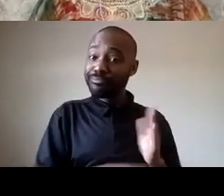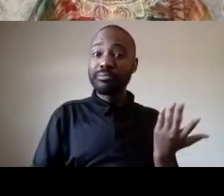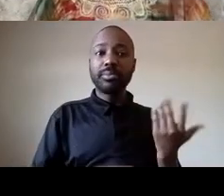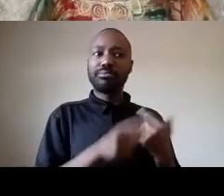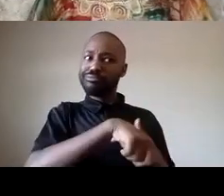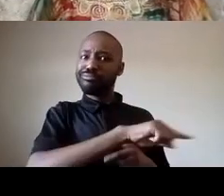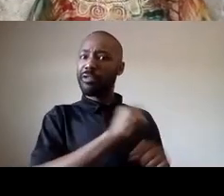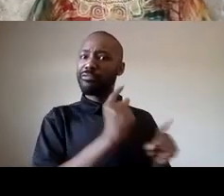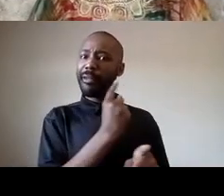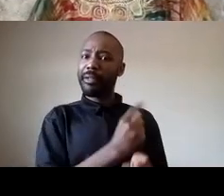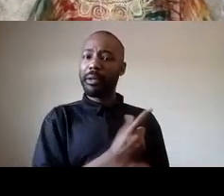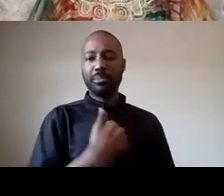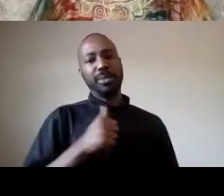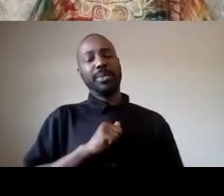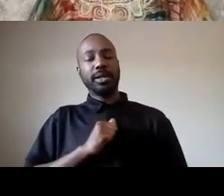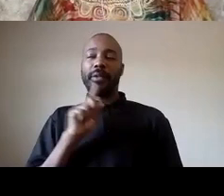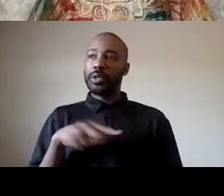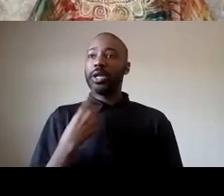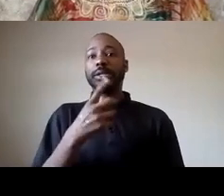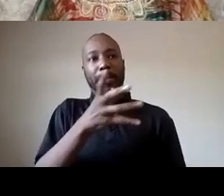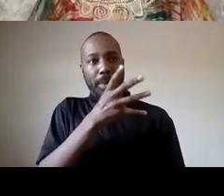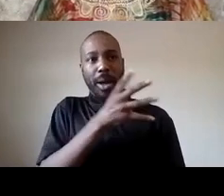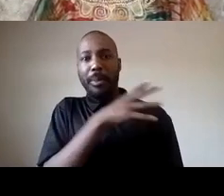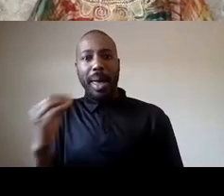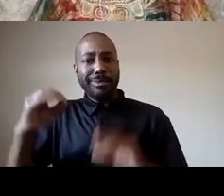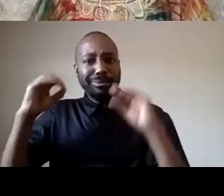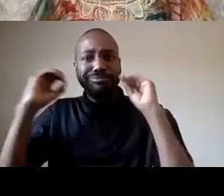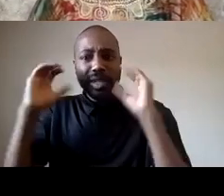i'm just a mama and an educator whereas regular as you come